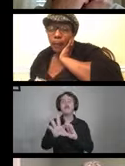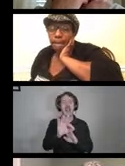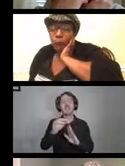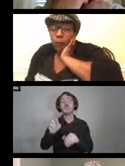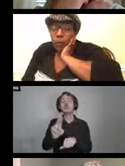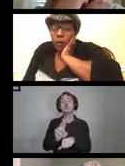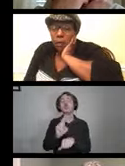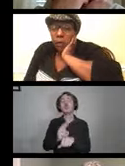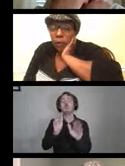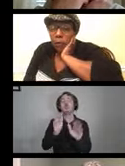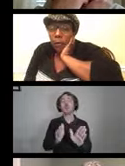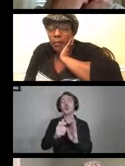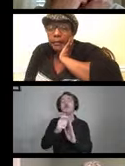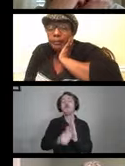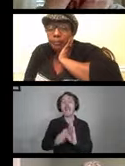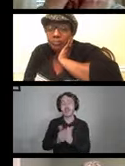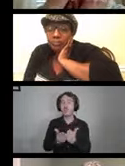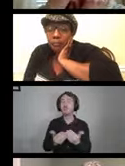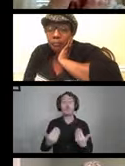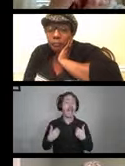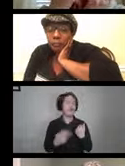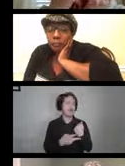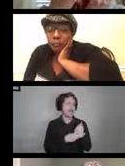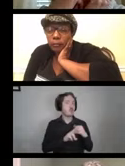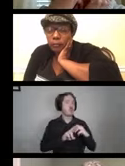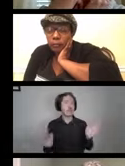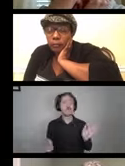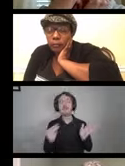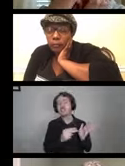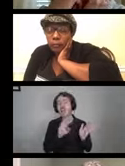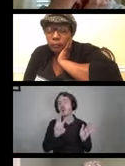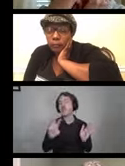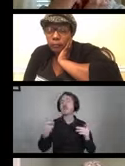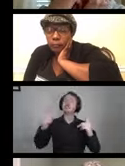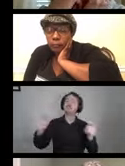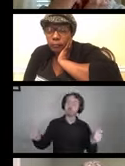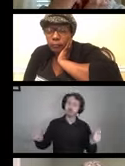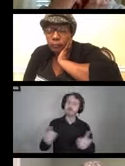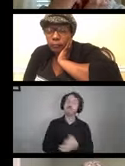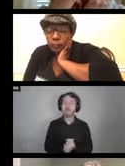So keep them on hand and check back on the websites. All very, very helpful.